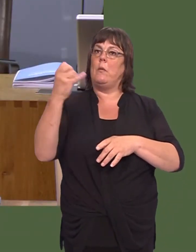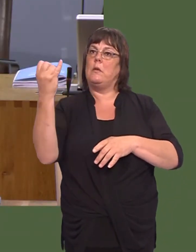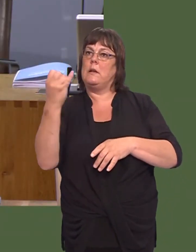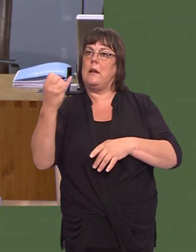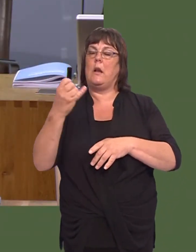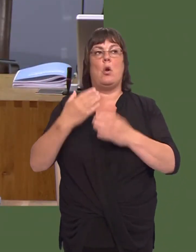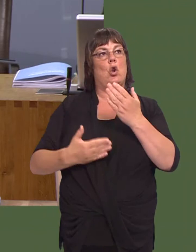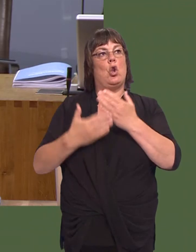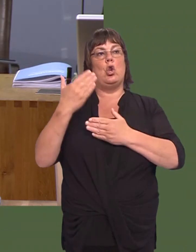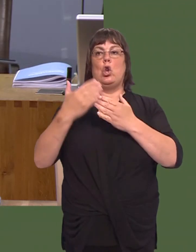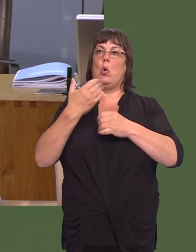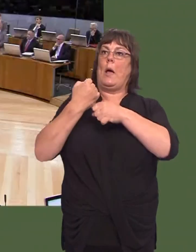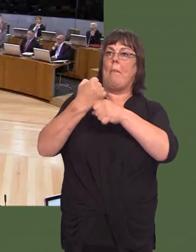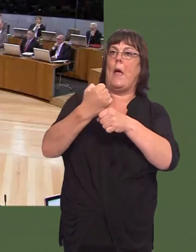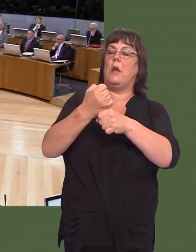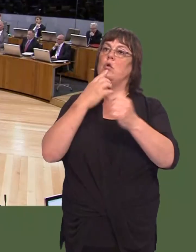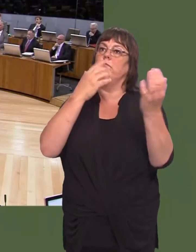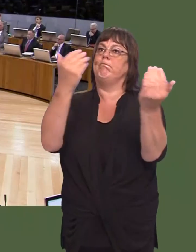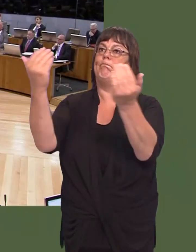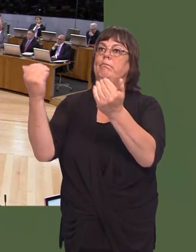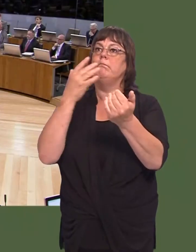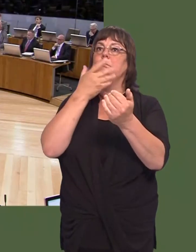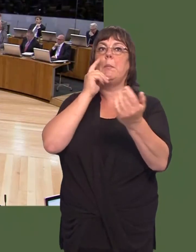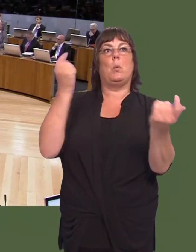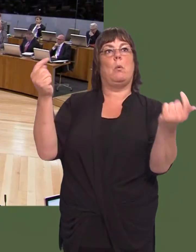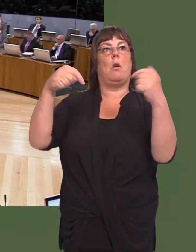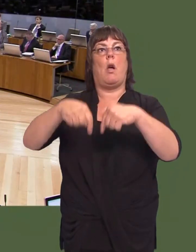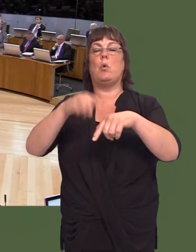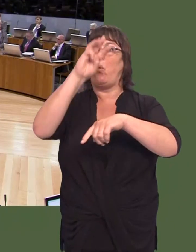international campaign to promote Wales as a place for doctors to work and train.